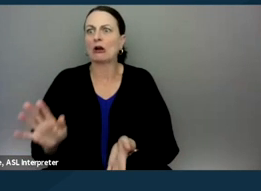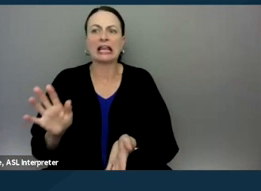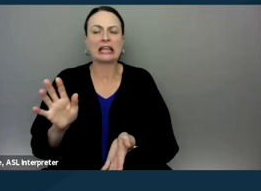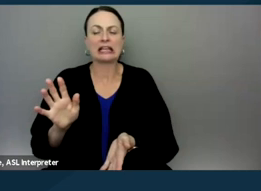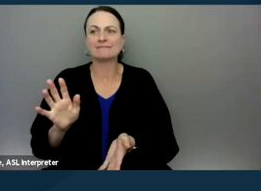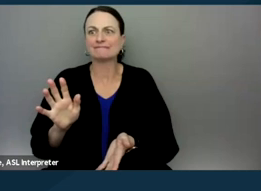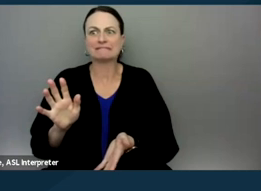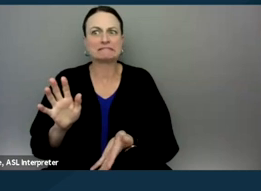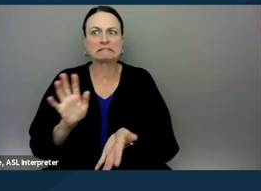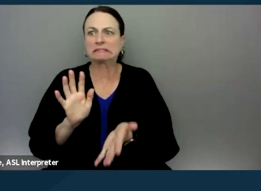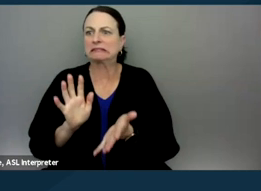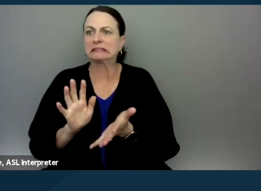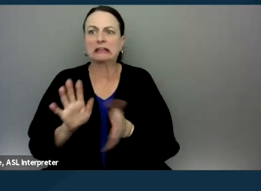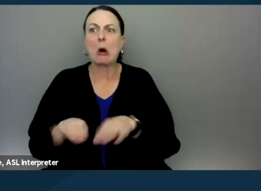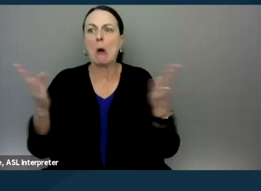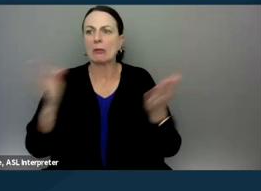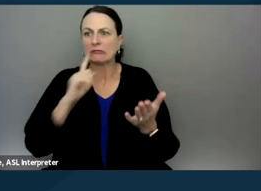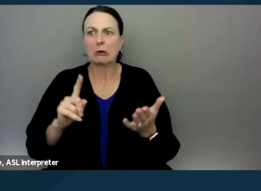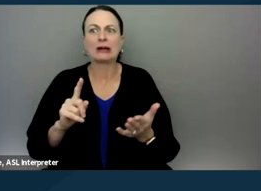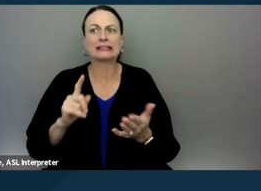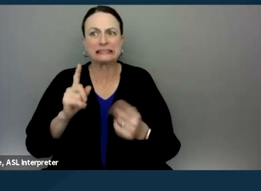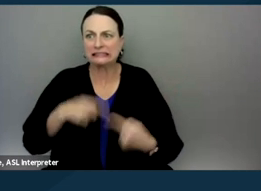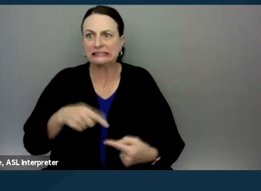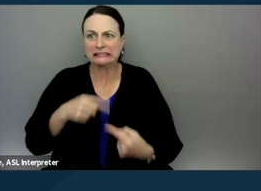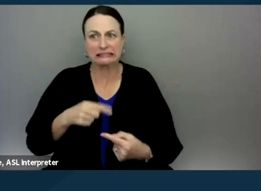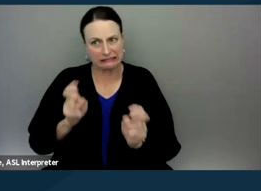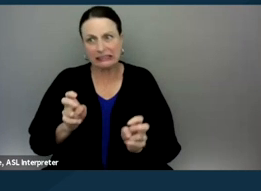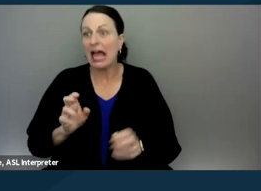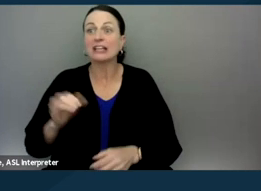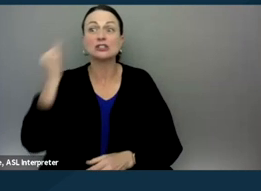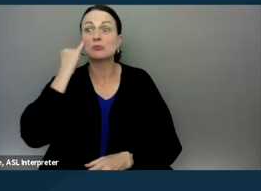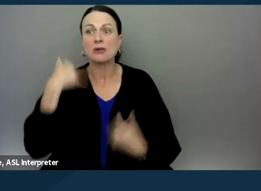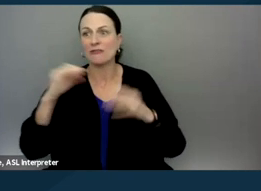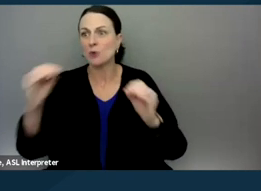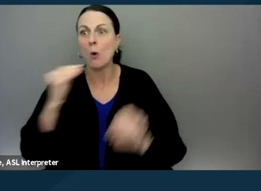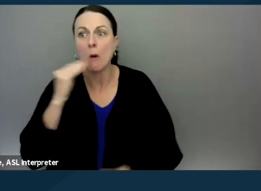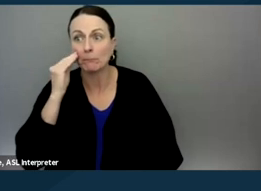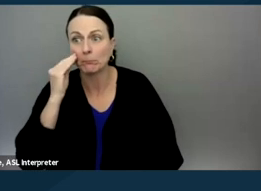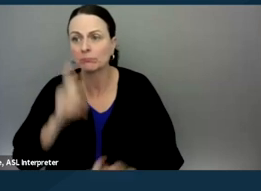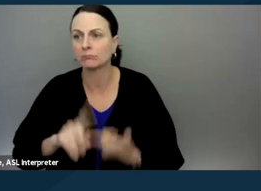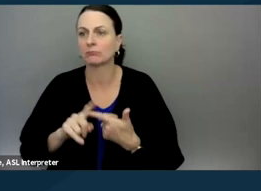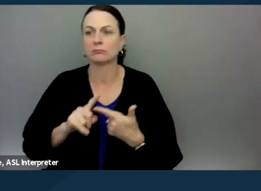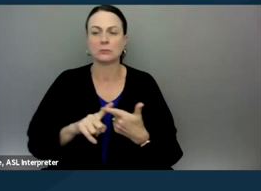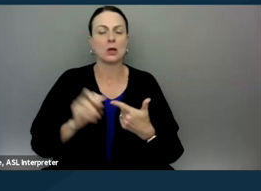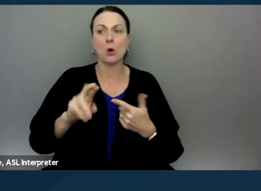a family who is, you know, dealing, really concerned about issues like their immigration status